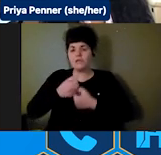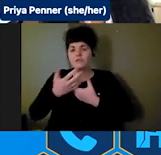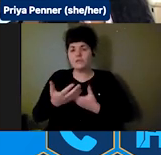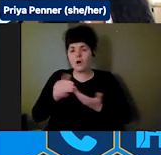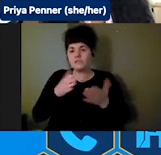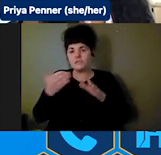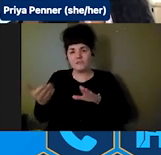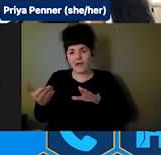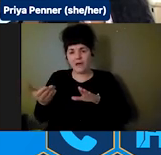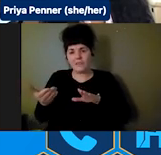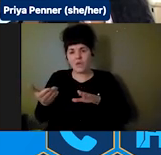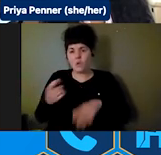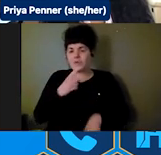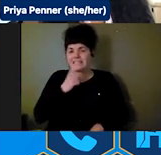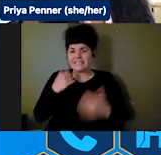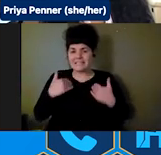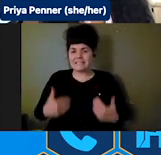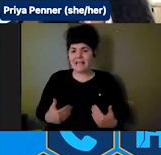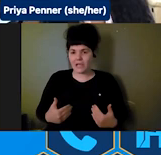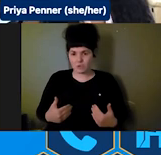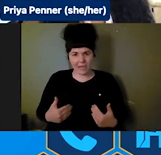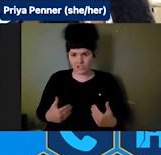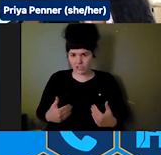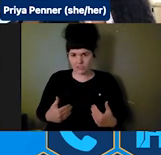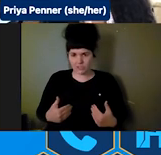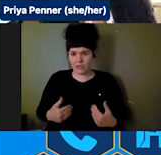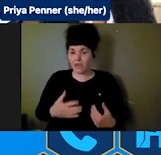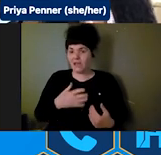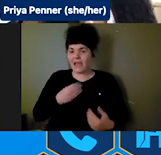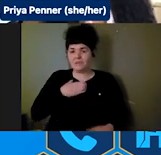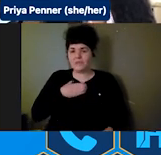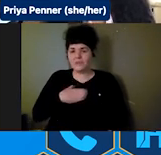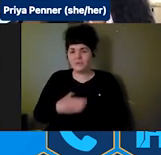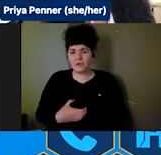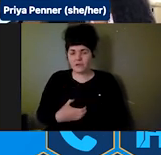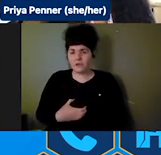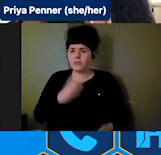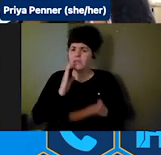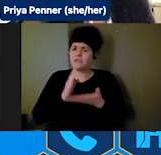They stopped feeding him and giving him liquids because his quality of life was not good enough for feeding or